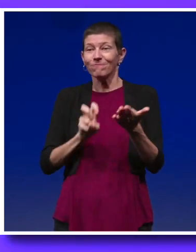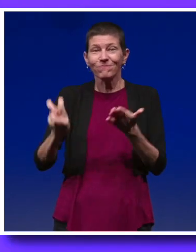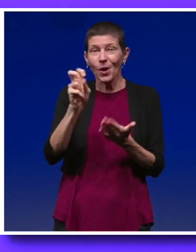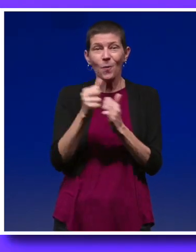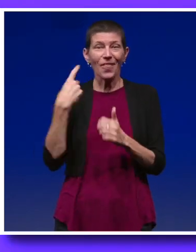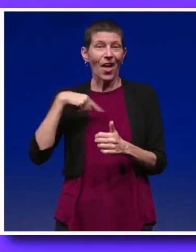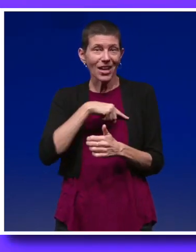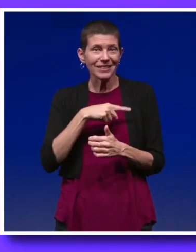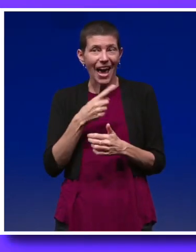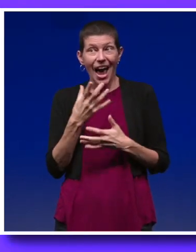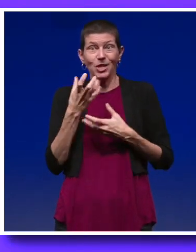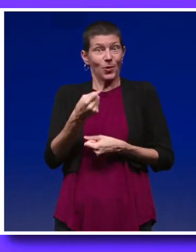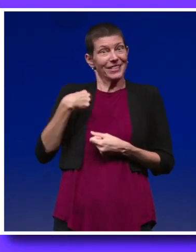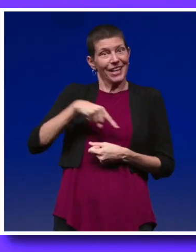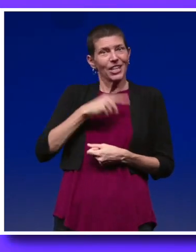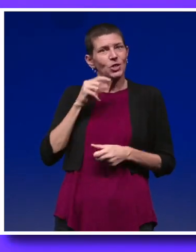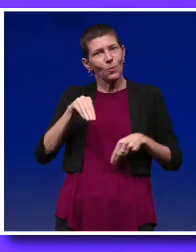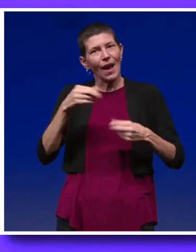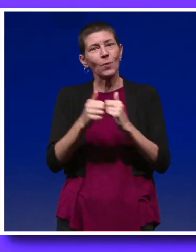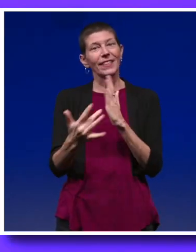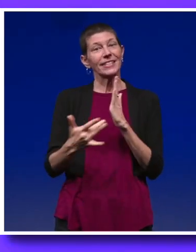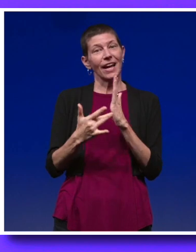and trusting us to provide you with technical literacy training.